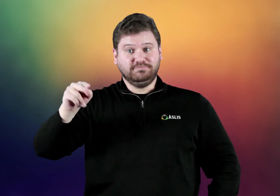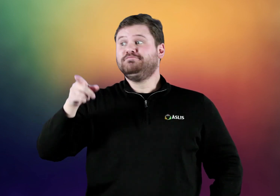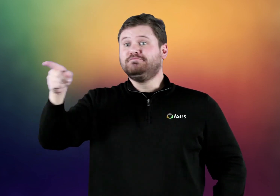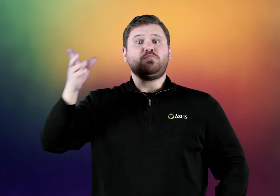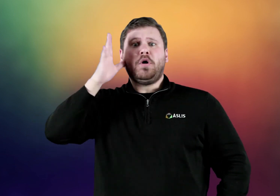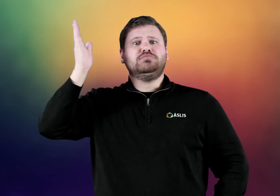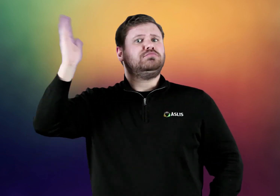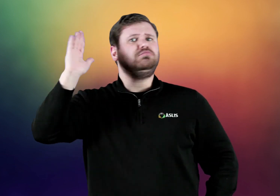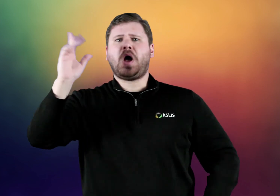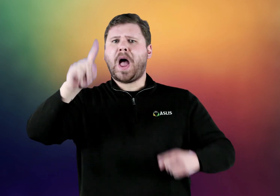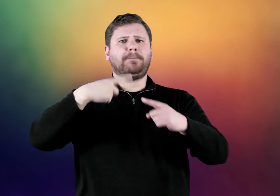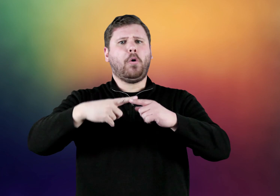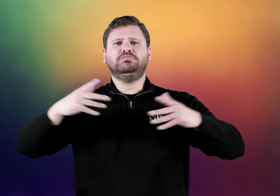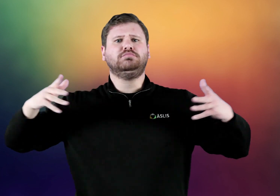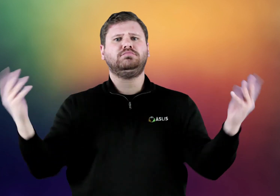He will present about what?f